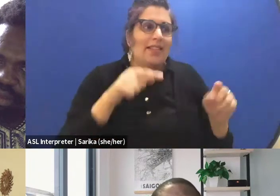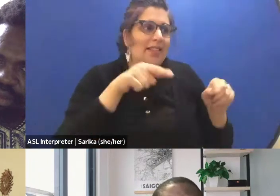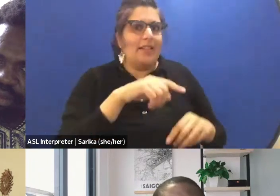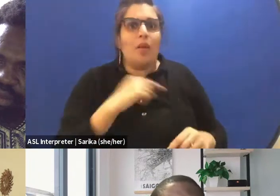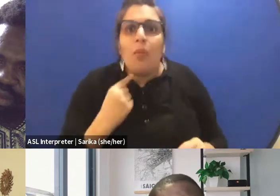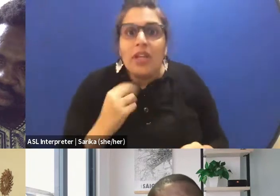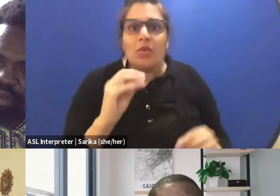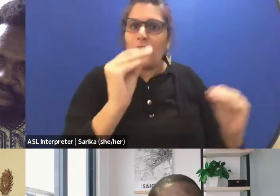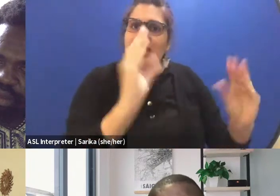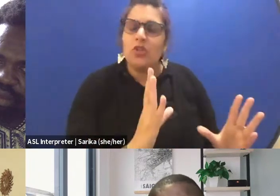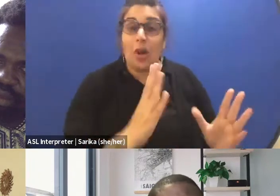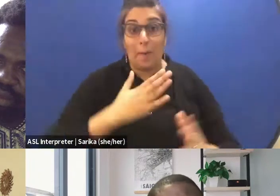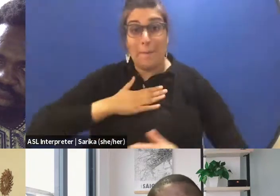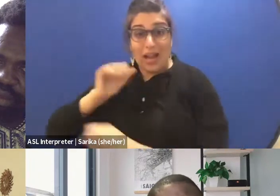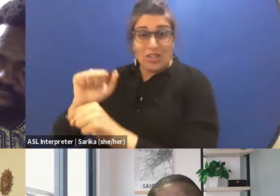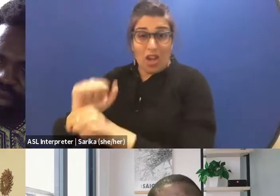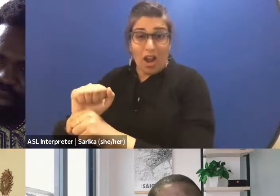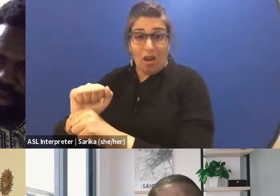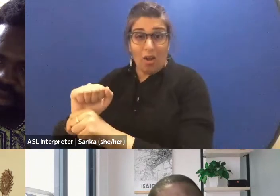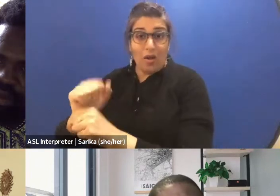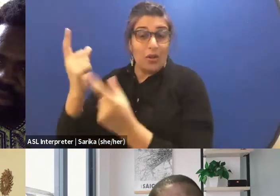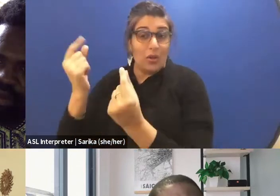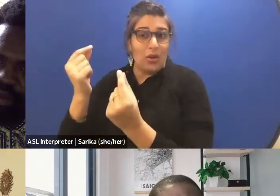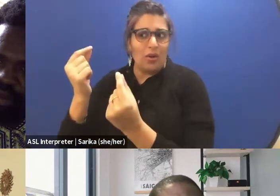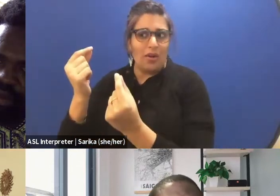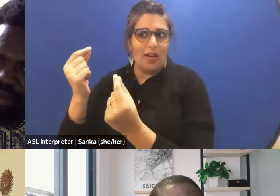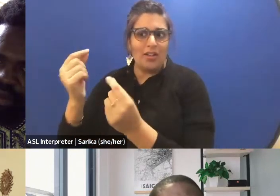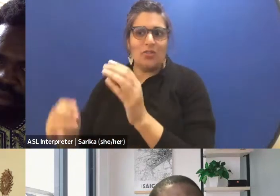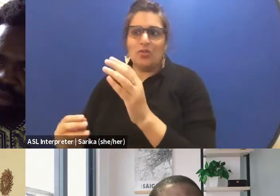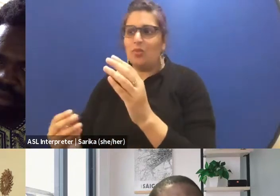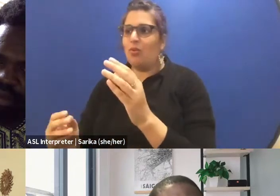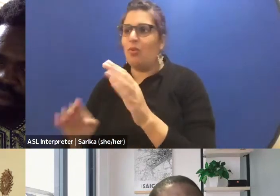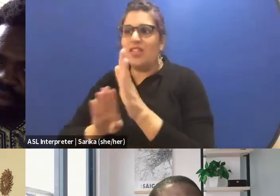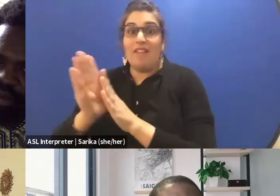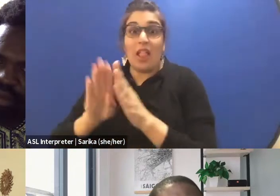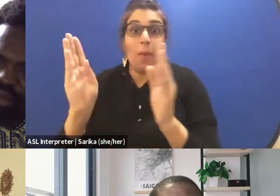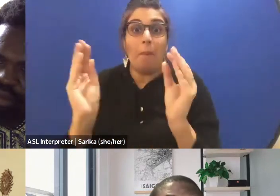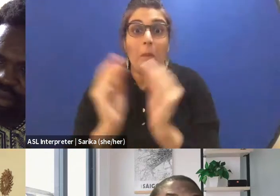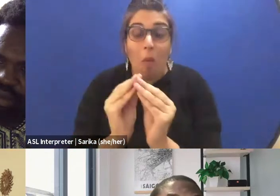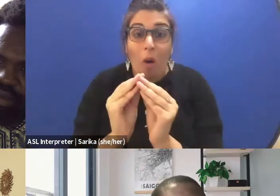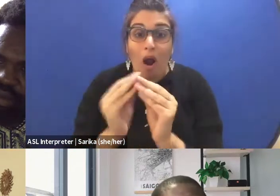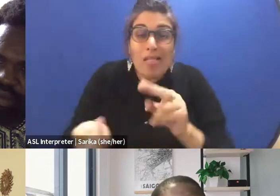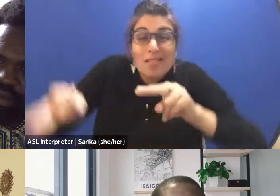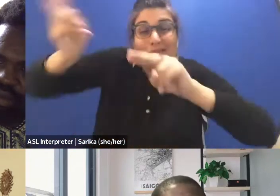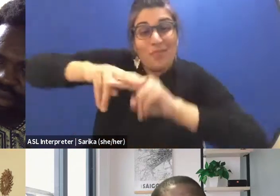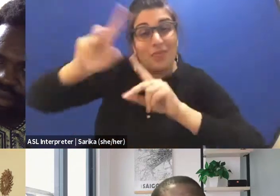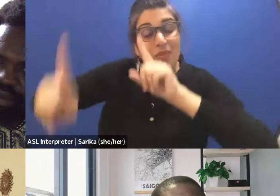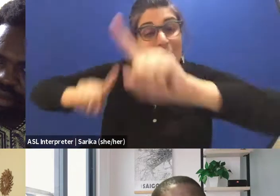My job is to bring more questions in the questions. How can I increase all questions?